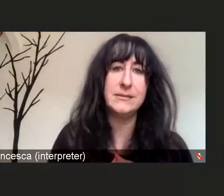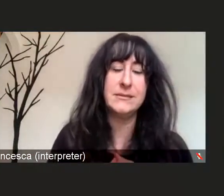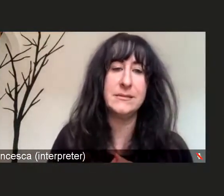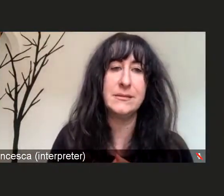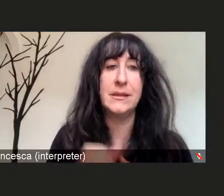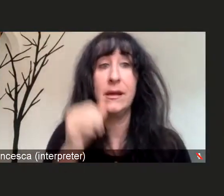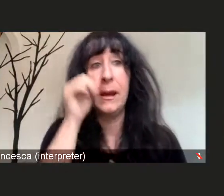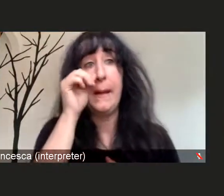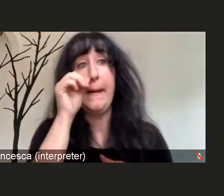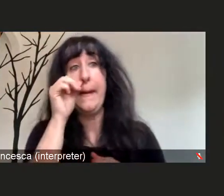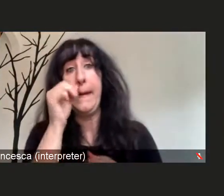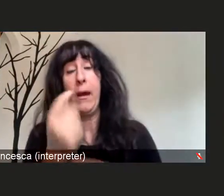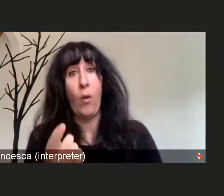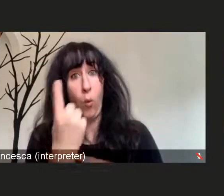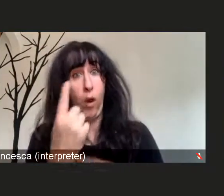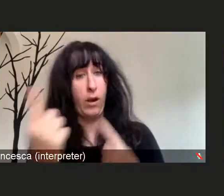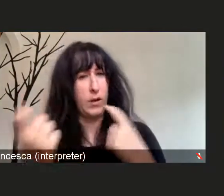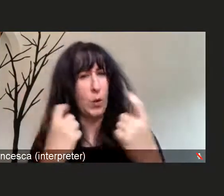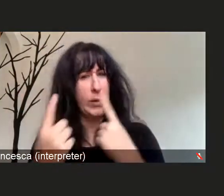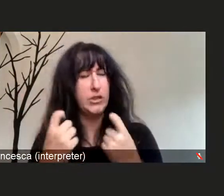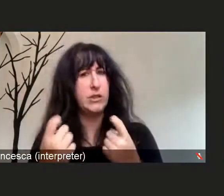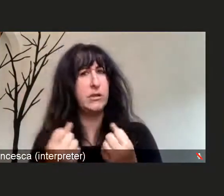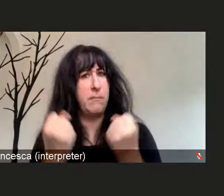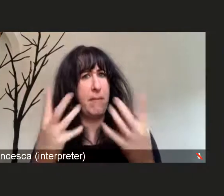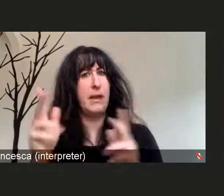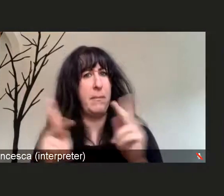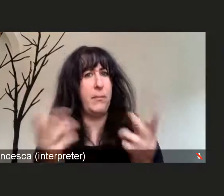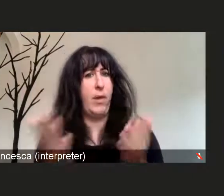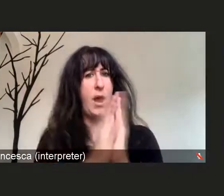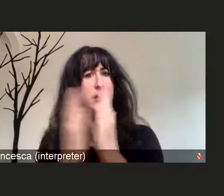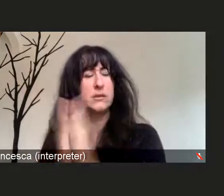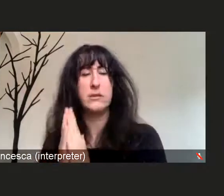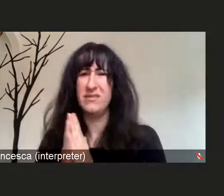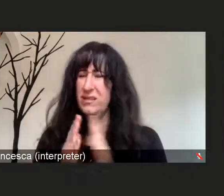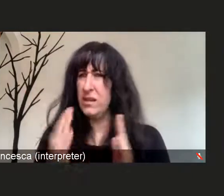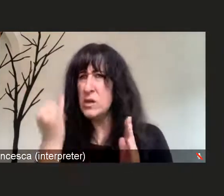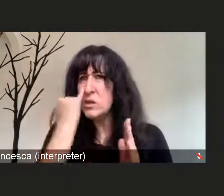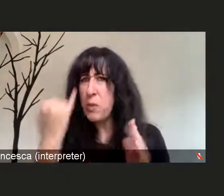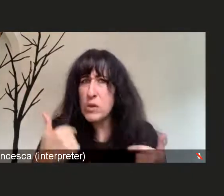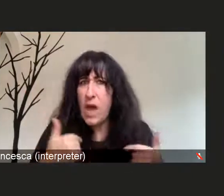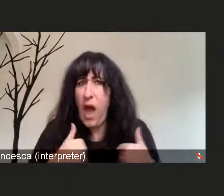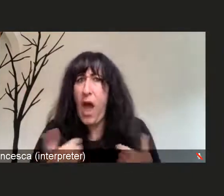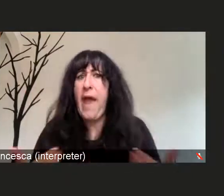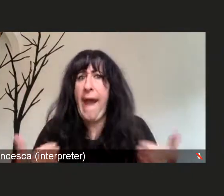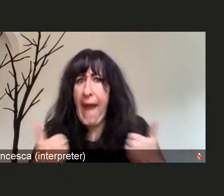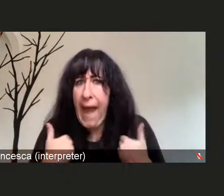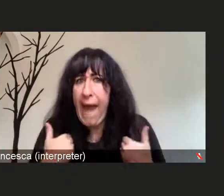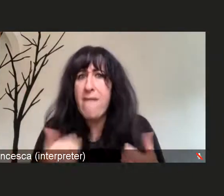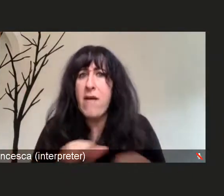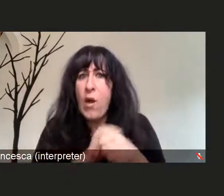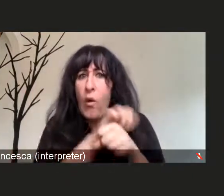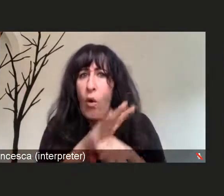"If I do have COVID-19, how do I know if I have the Delta Variant or the Delta strain?"